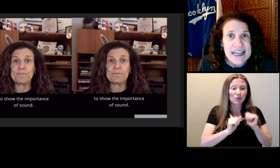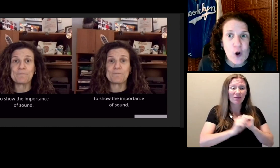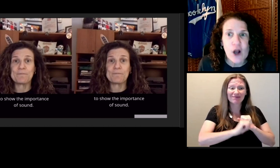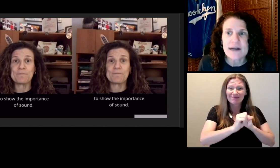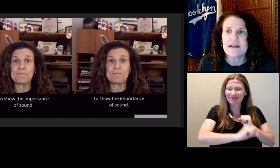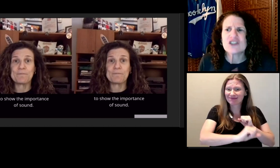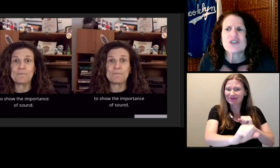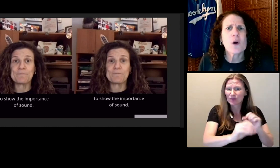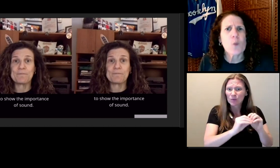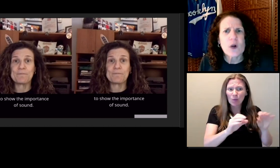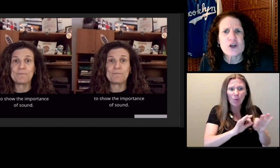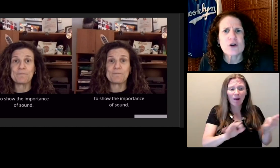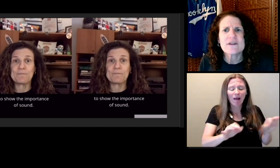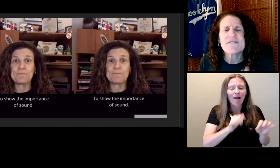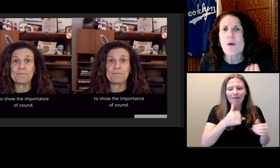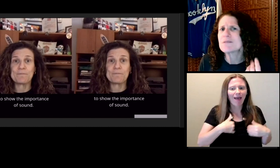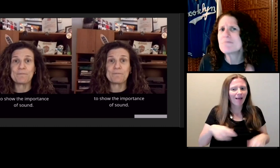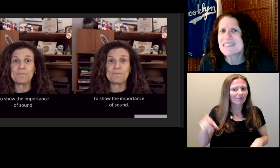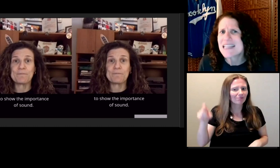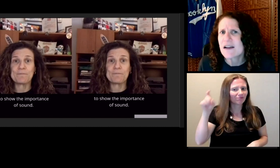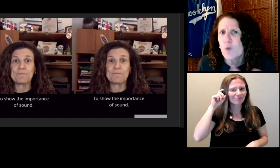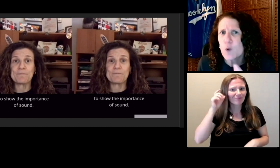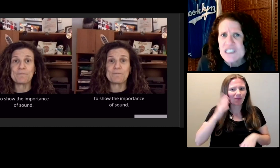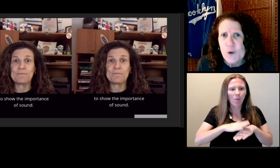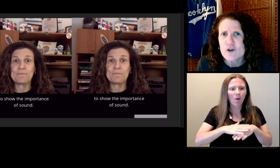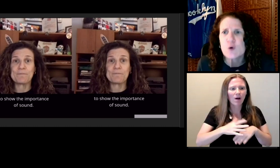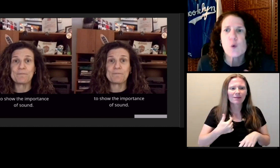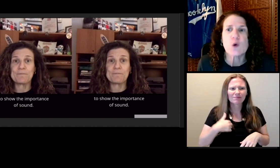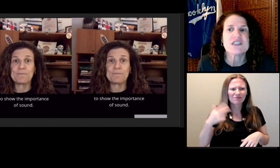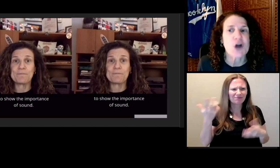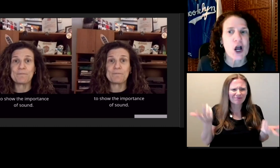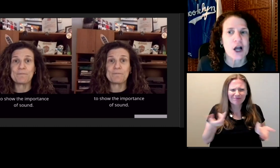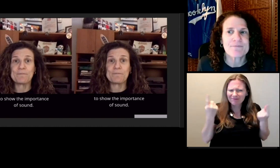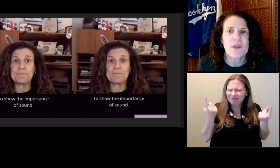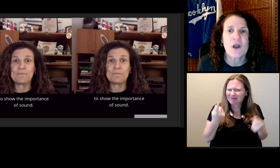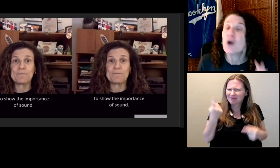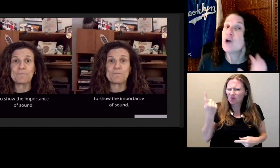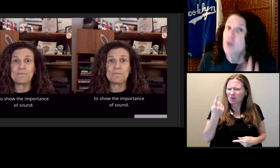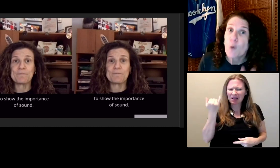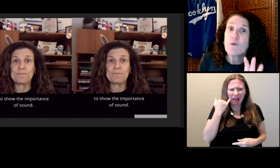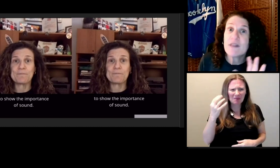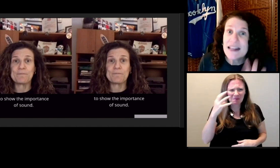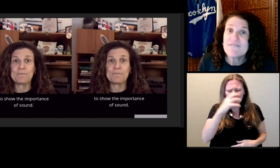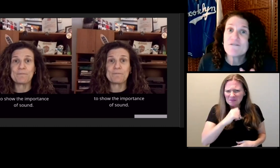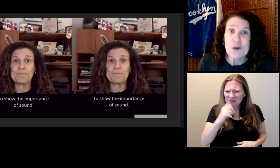So I wondered if I was missing a voice over or a song. Don't leave viewers wondering if the captions are messed up.